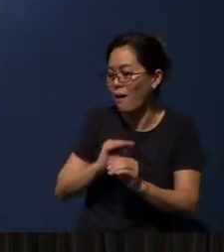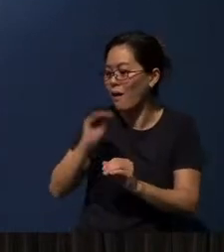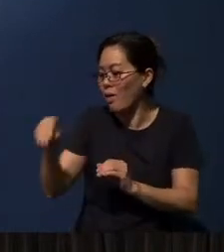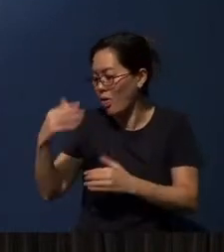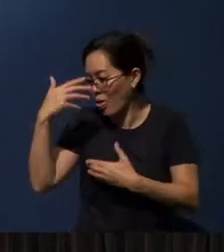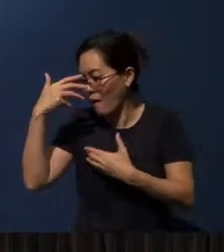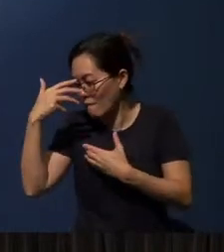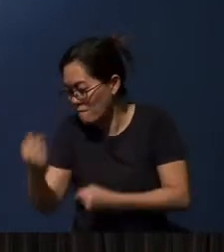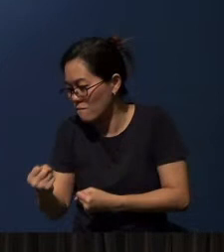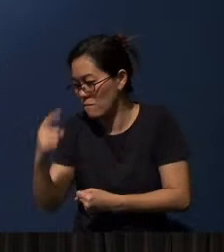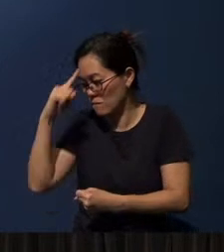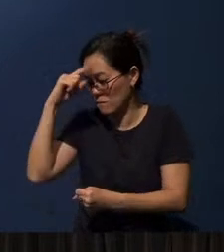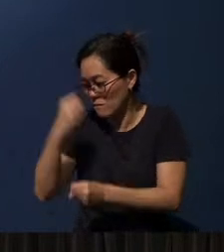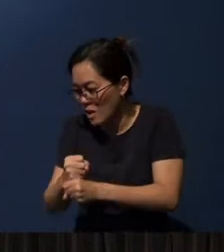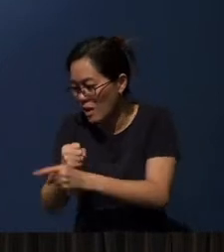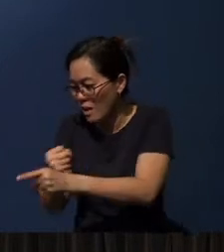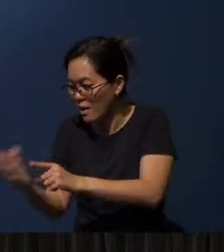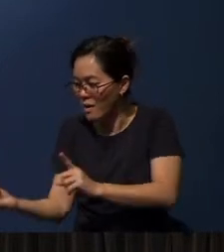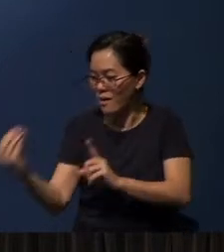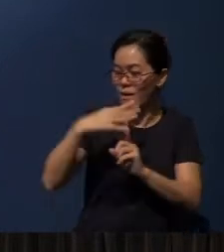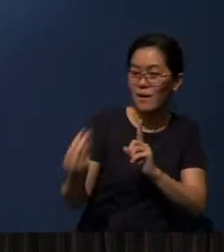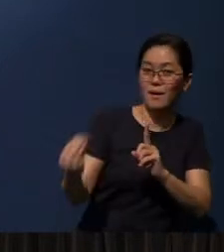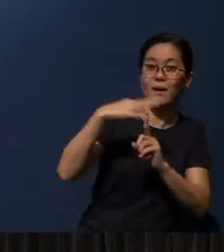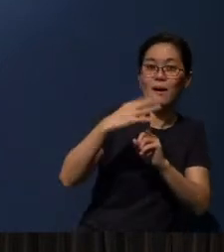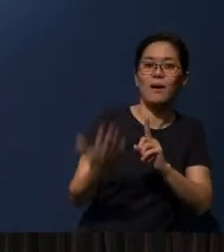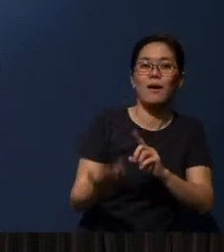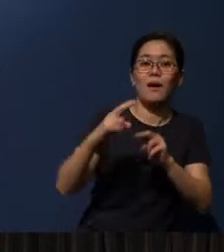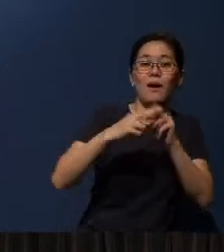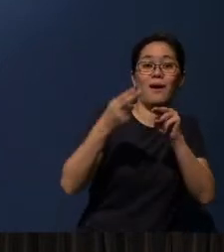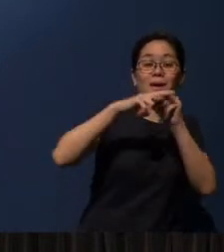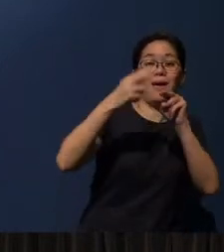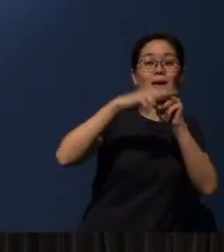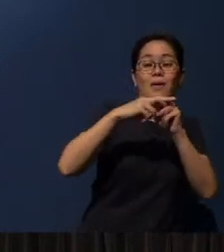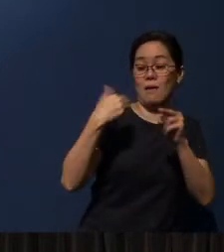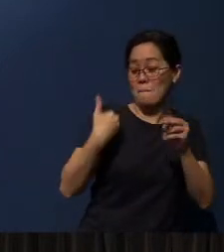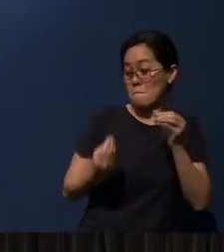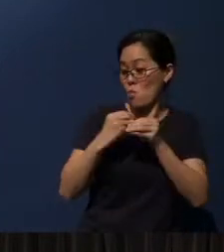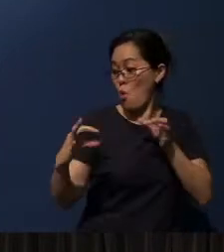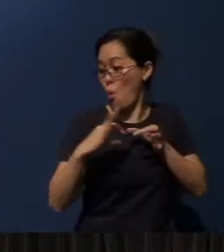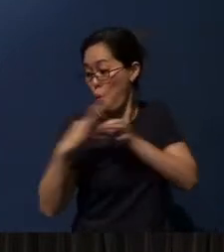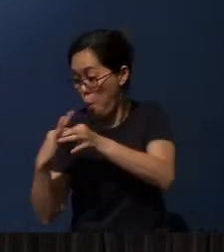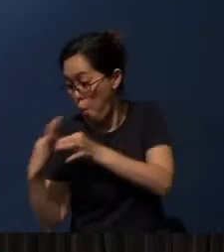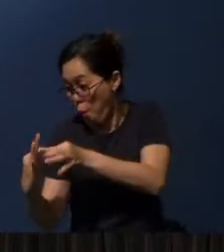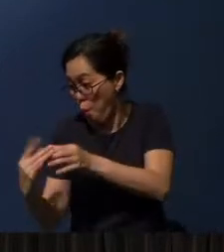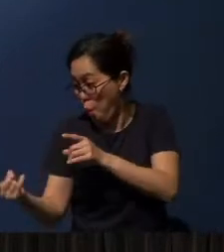You understand that? The greater your relationship, the more understanding you have on the object